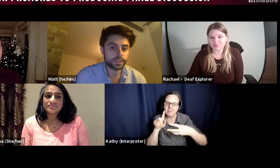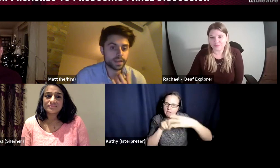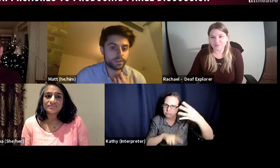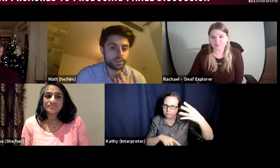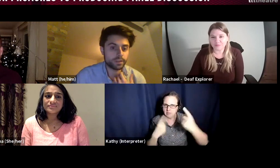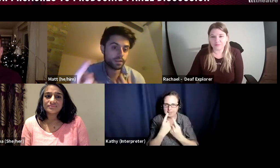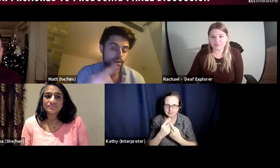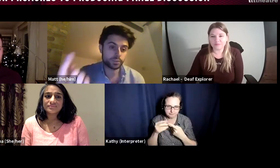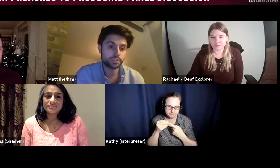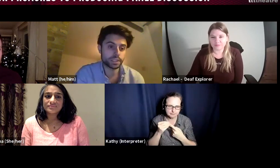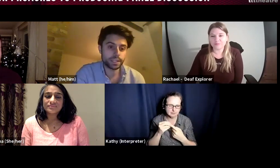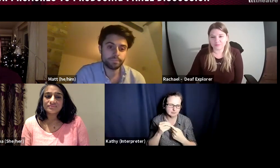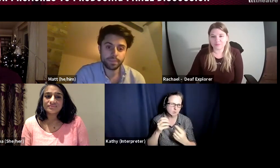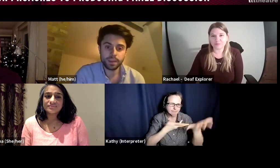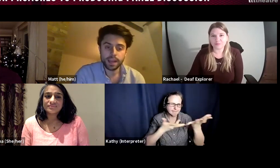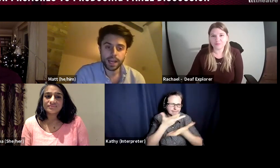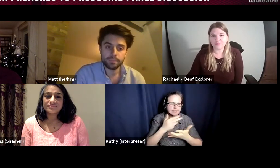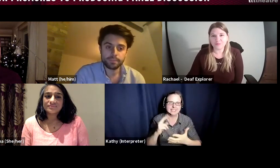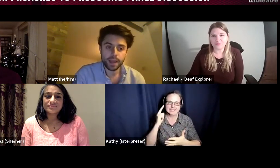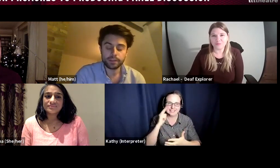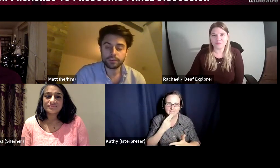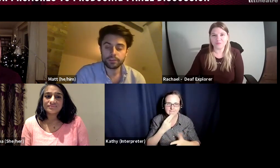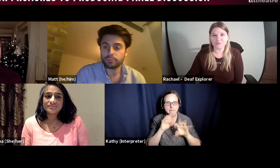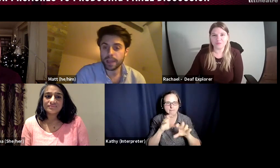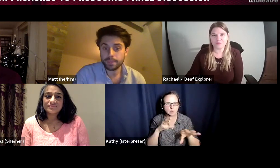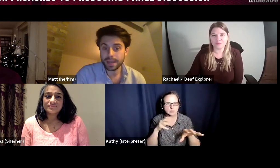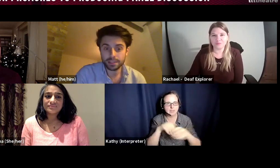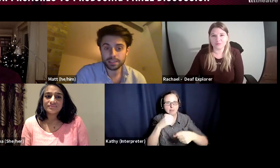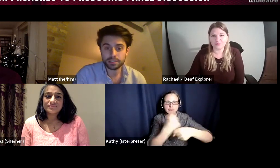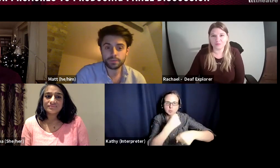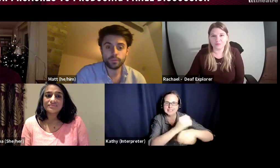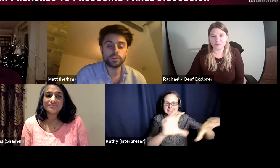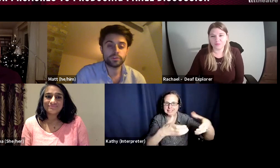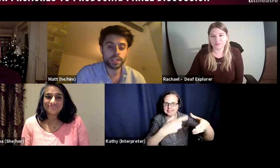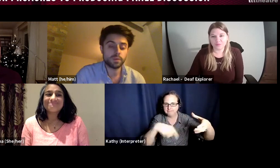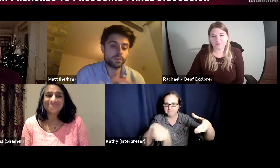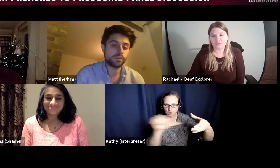leadership in the producing team and you'll make better decisions for your team if you have a more